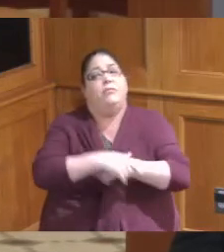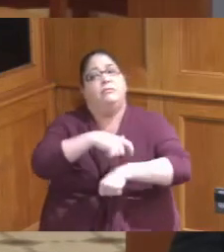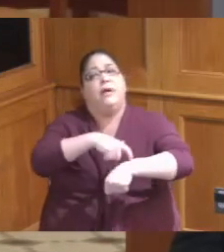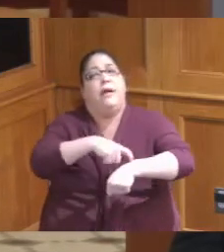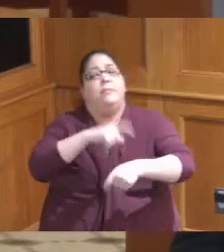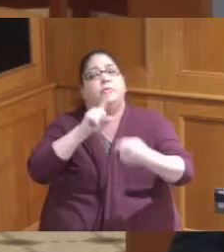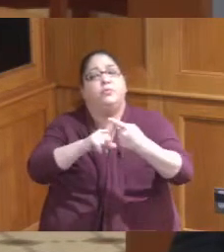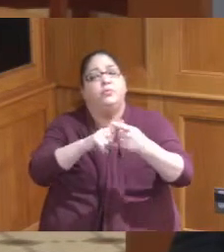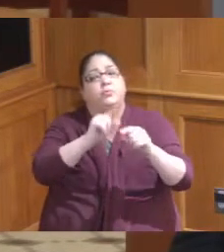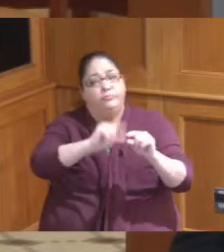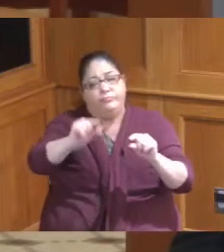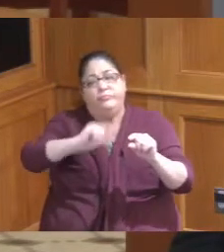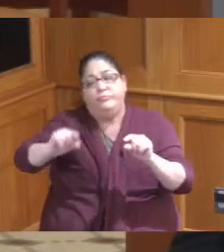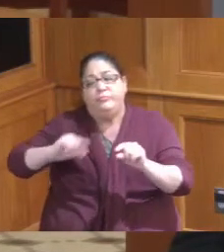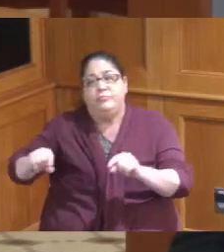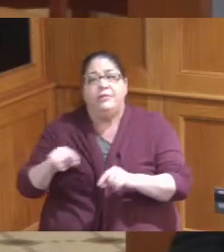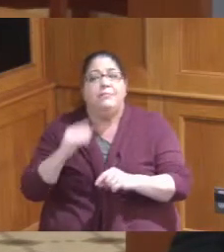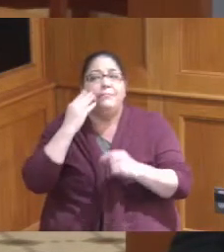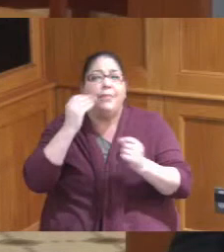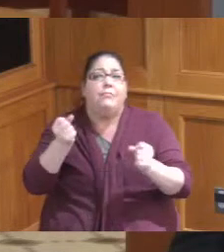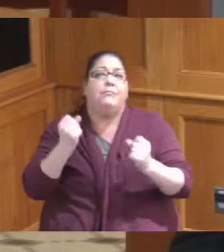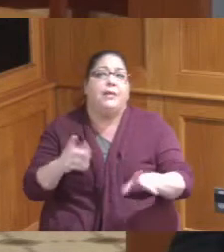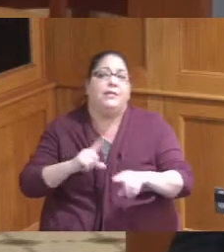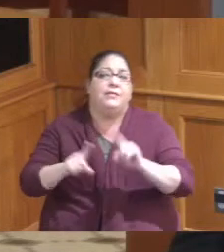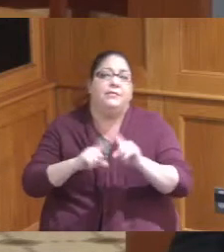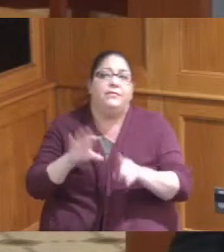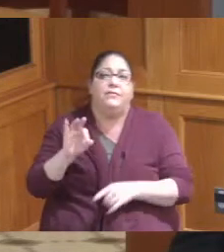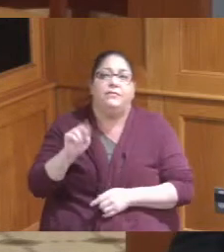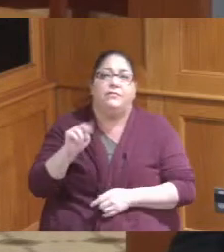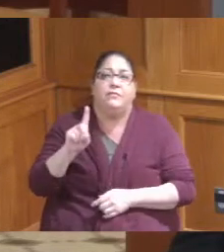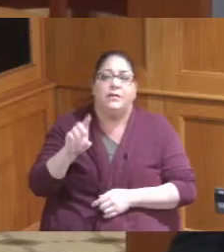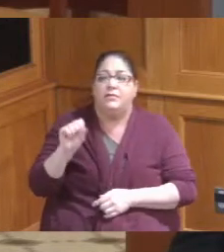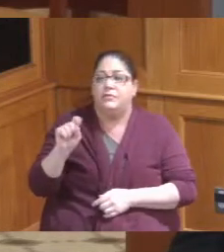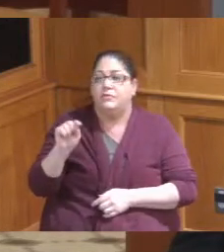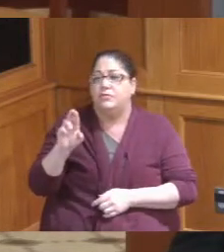all the other funding streams that are happening right now but our intent would be to get this fun